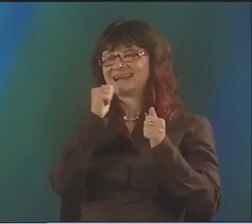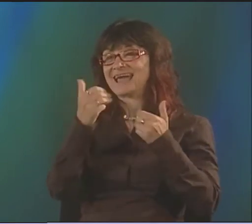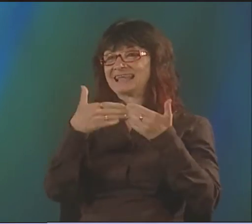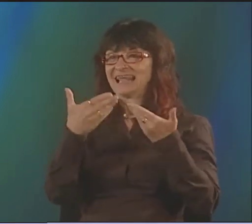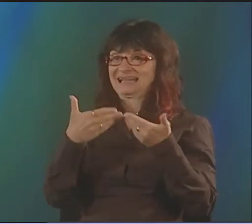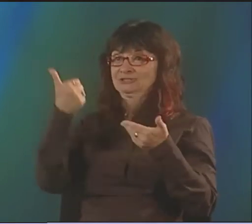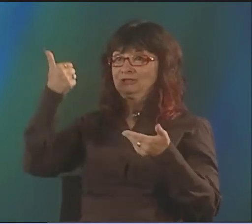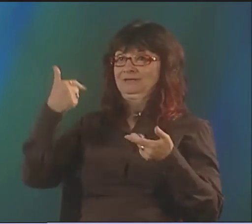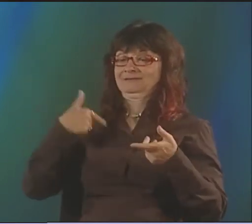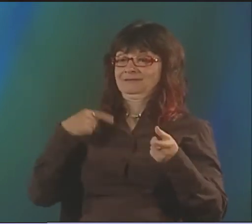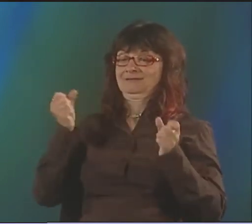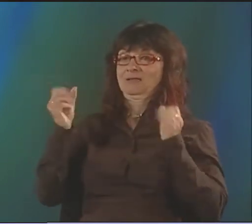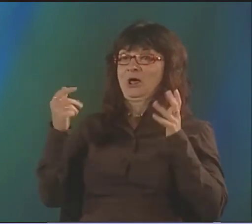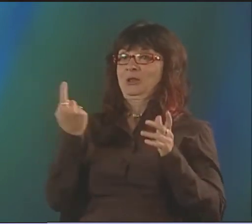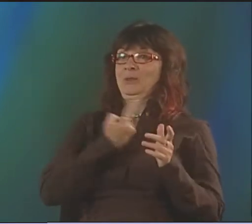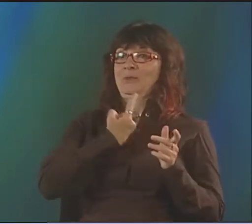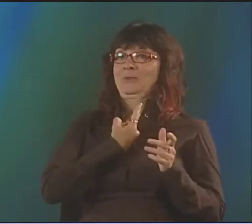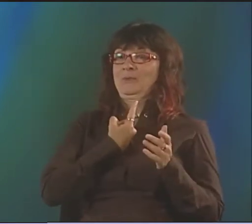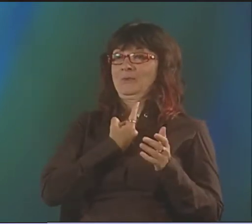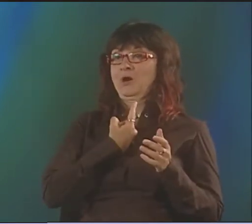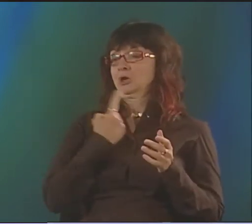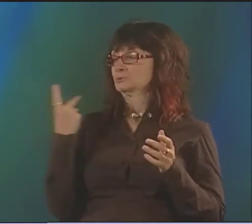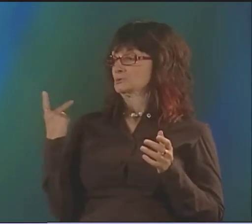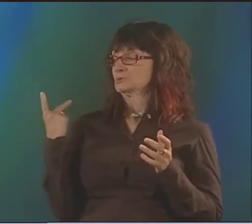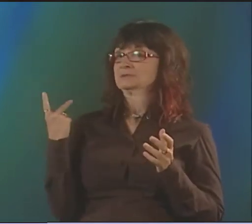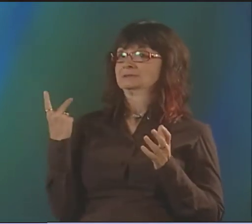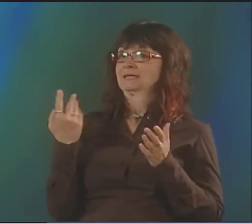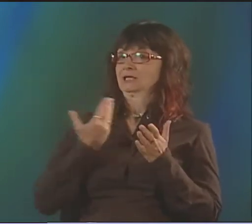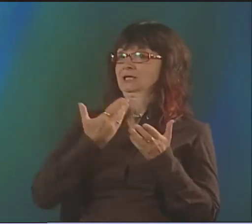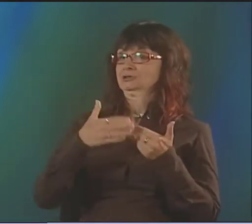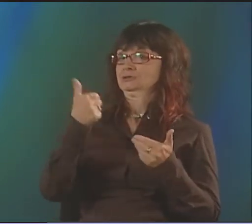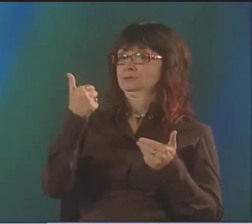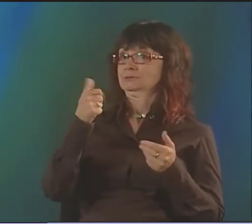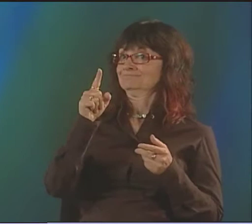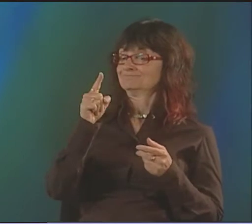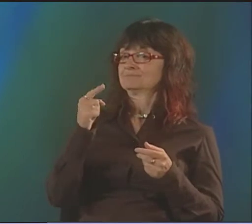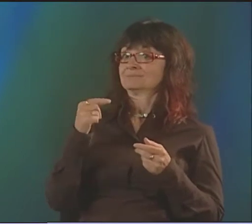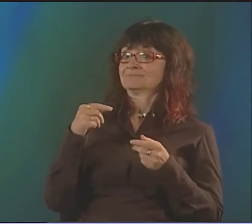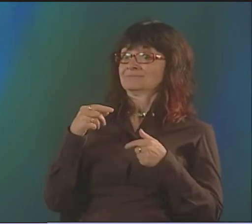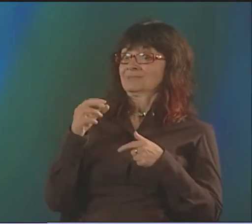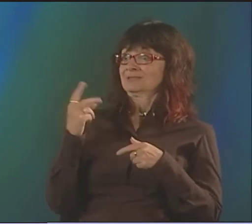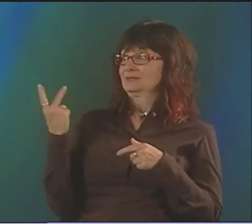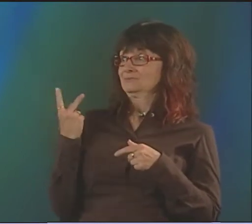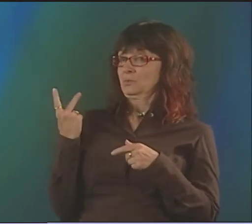IT'S NOT EASY. SO WE WOULD GET TOGETHER, AND WE WERE TRYING TO SIGN THINGS TOGETHER.